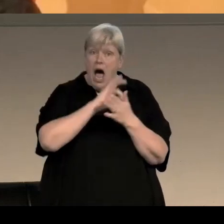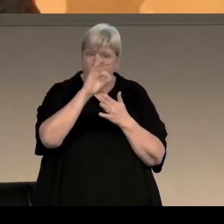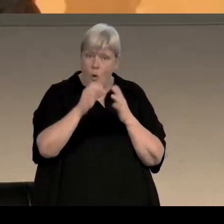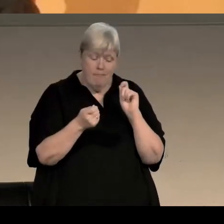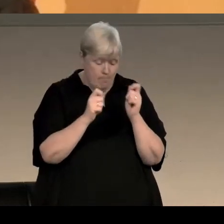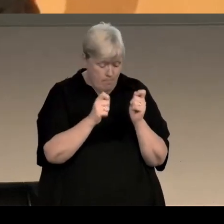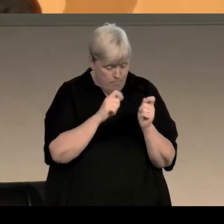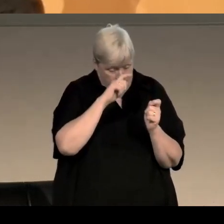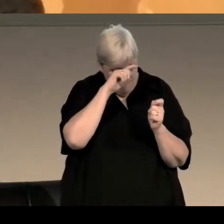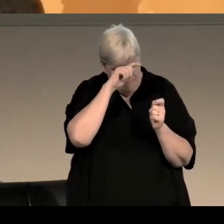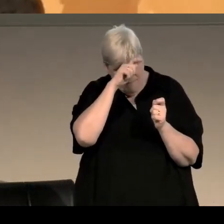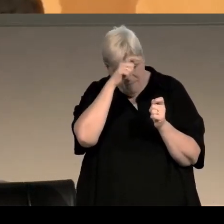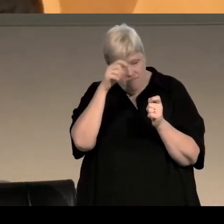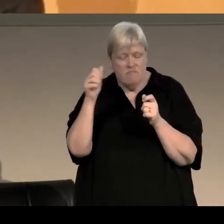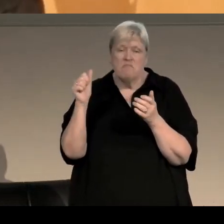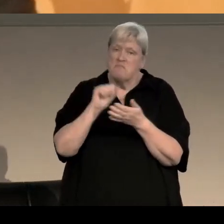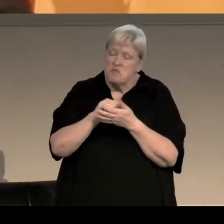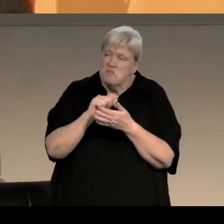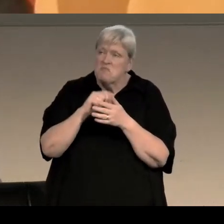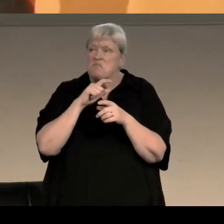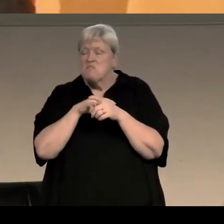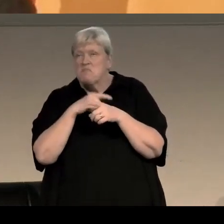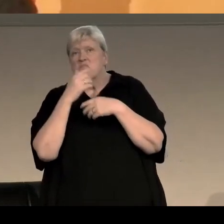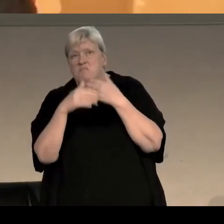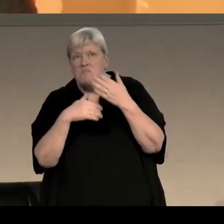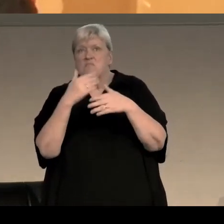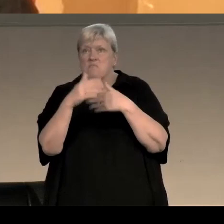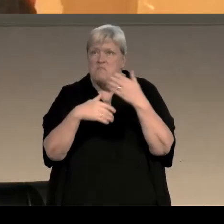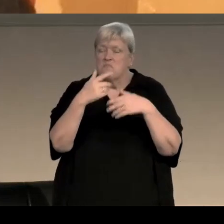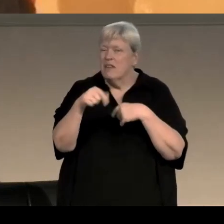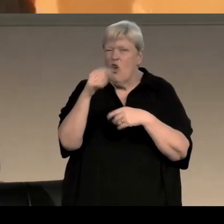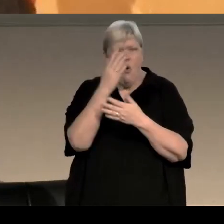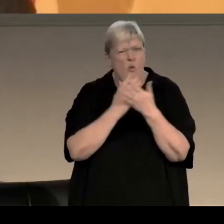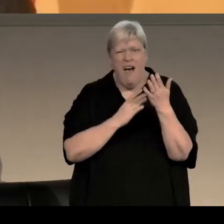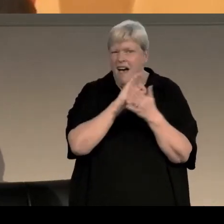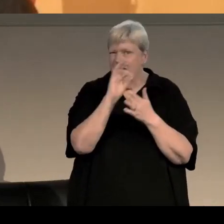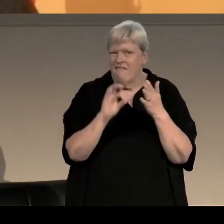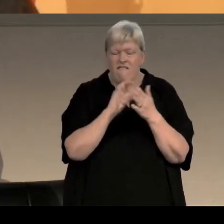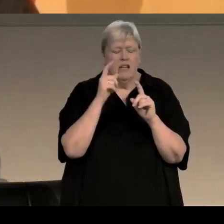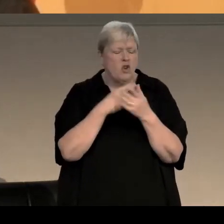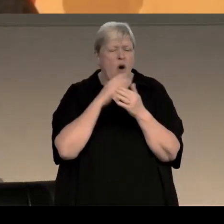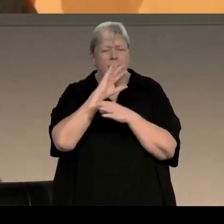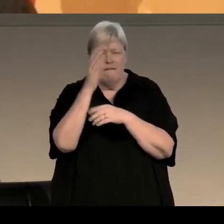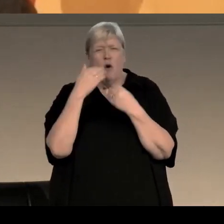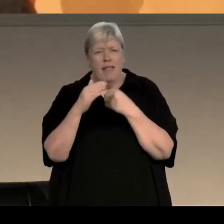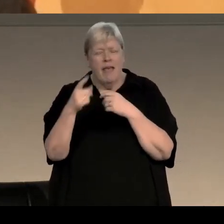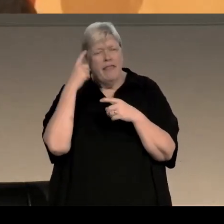it'll get proper room to breathe, it's not going to try and cram the whole story into 90 minutes and I think it's going to look stunning.